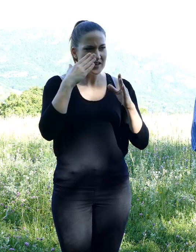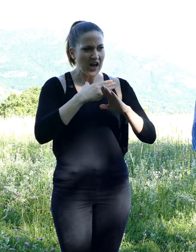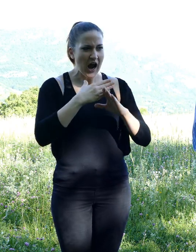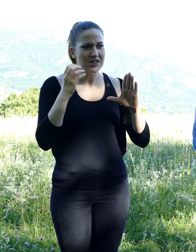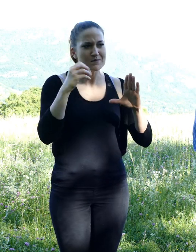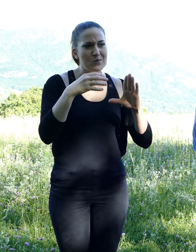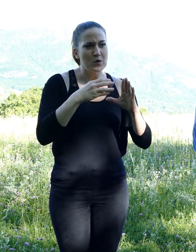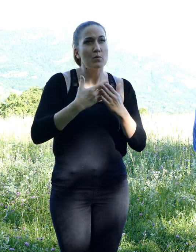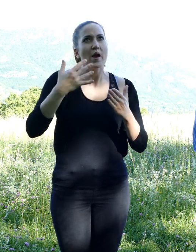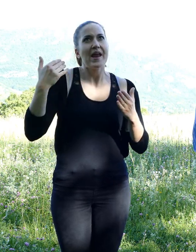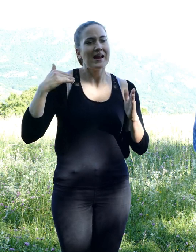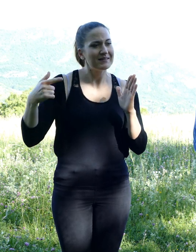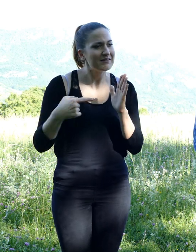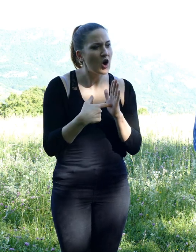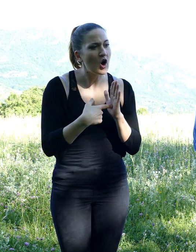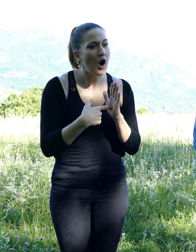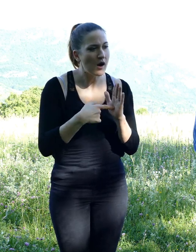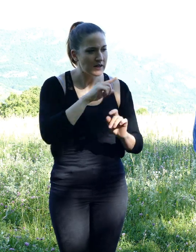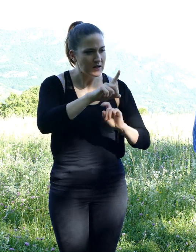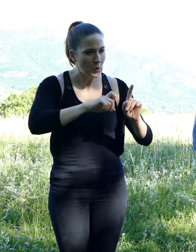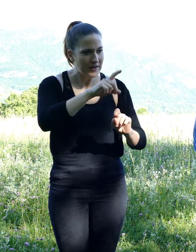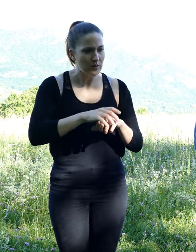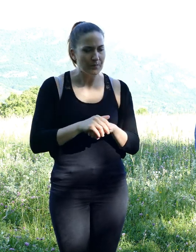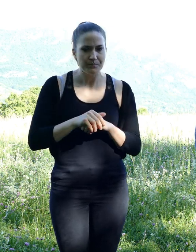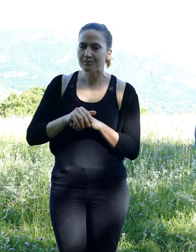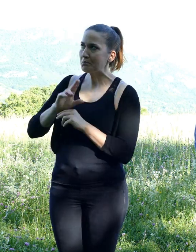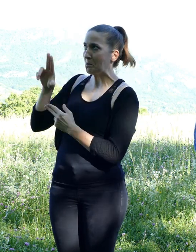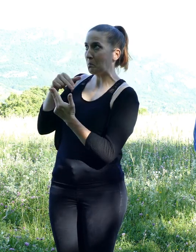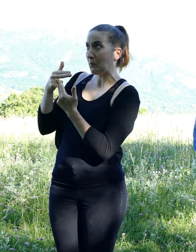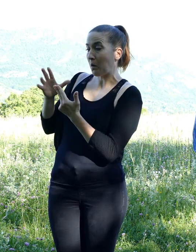The rodent replied that he had come the previous week, as usual.